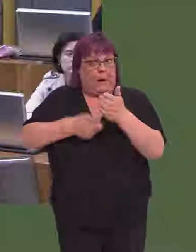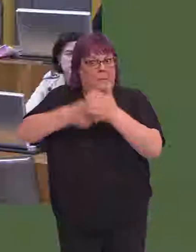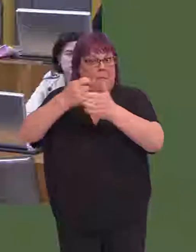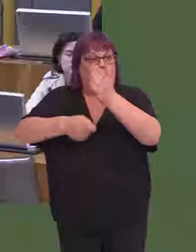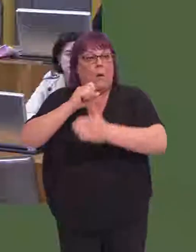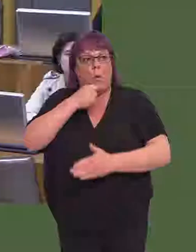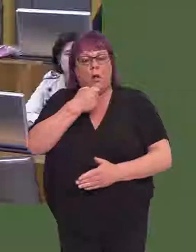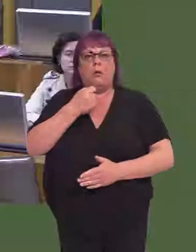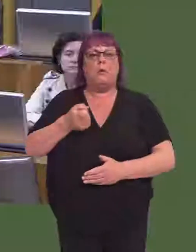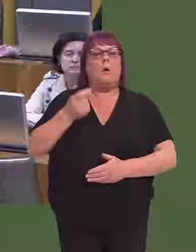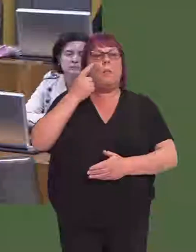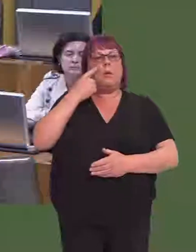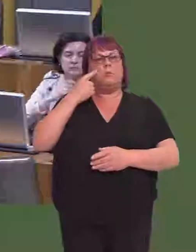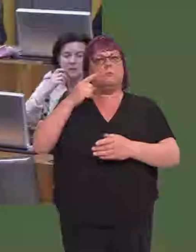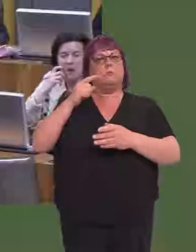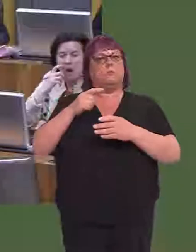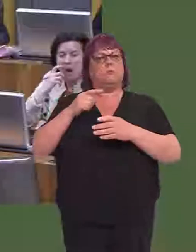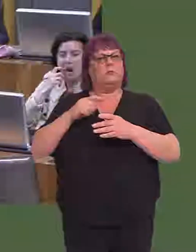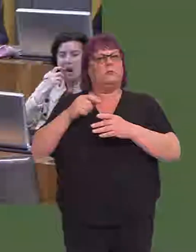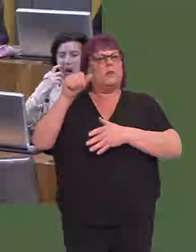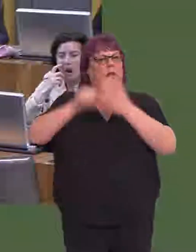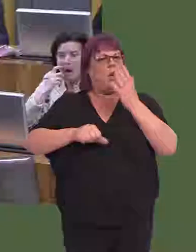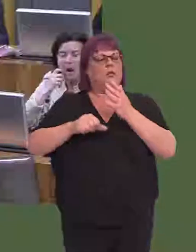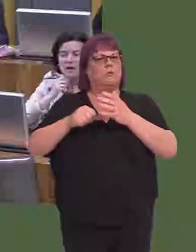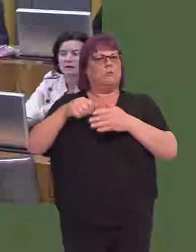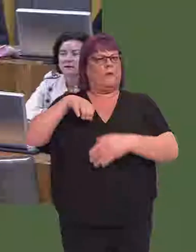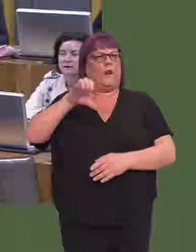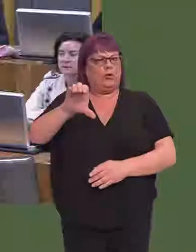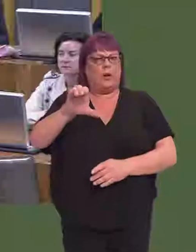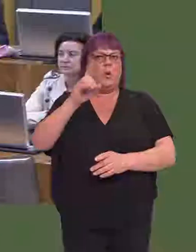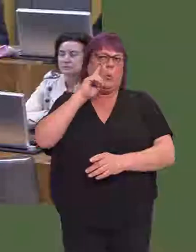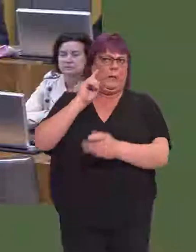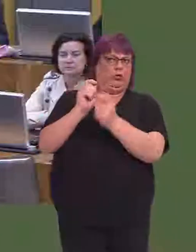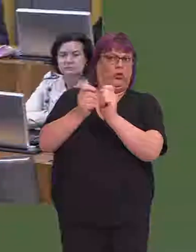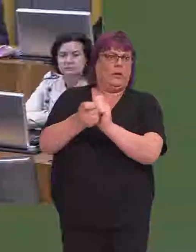So, people will see changes when the franchise is tendered, but the major changes are bound